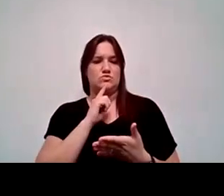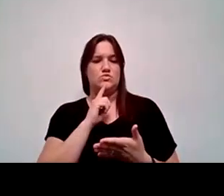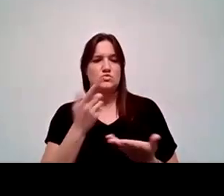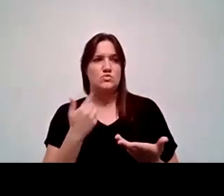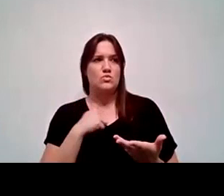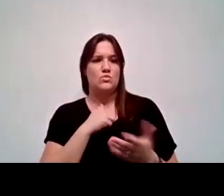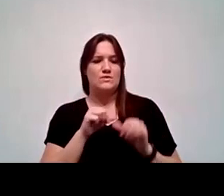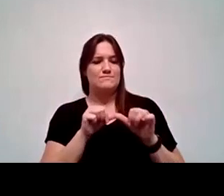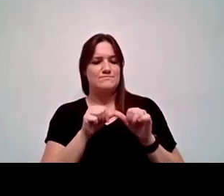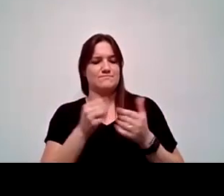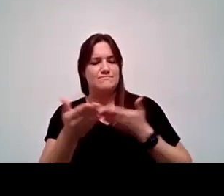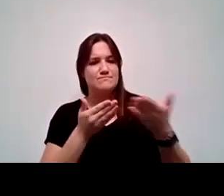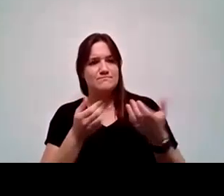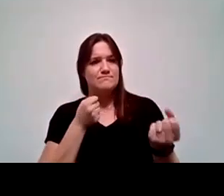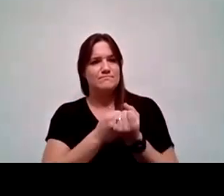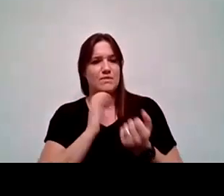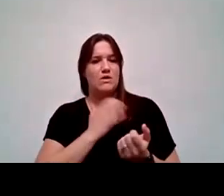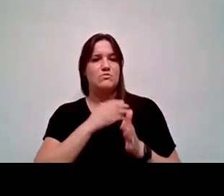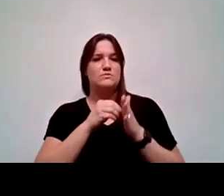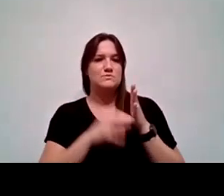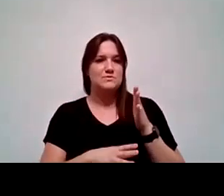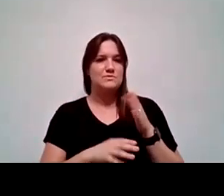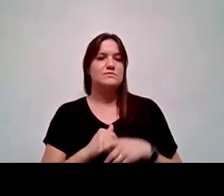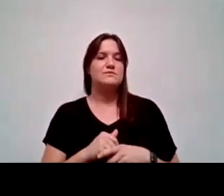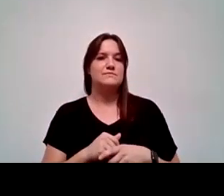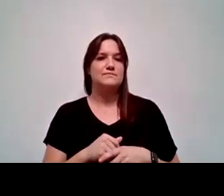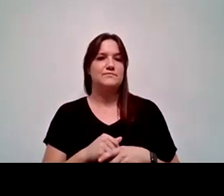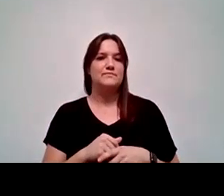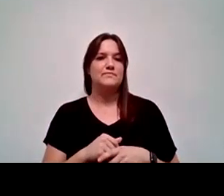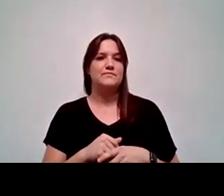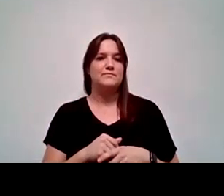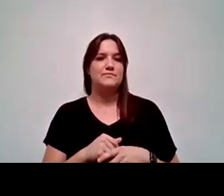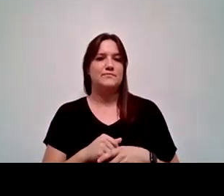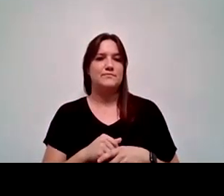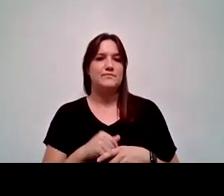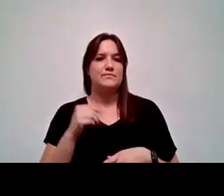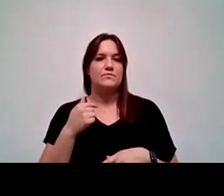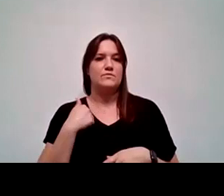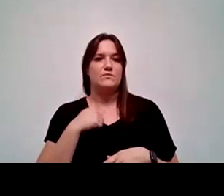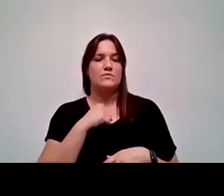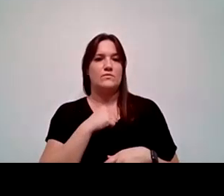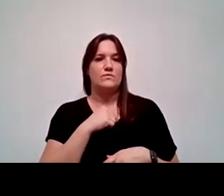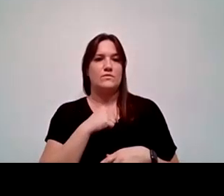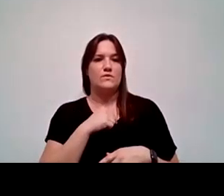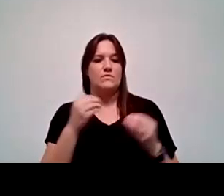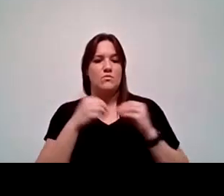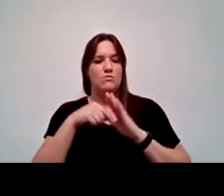continue to serve our students in the way that they need to be served. When I was doing a little bit more digging and more research on this,